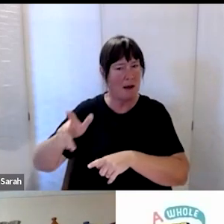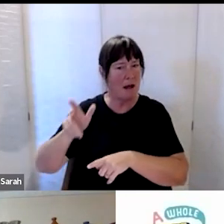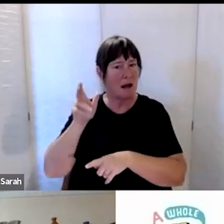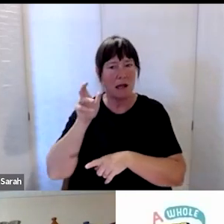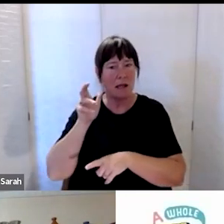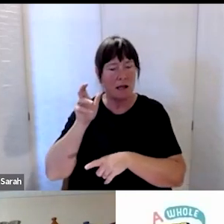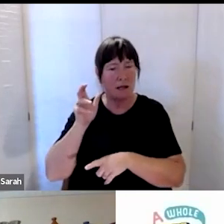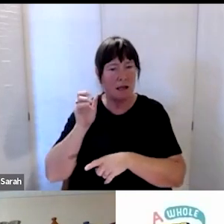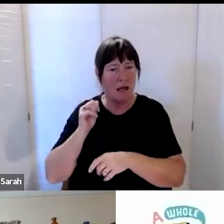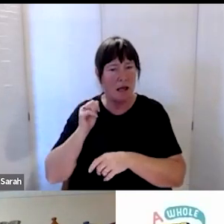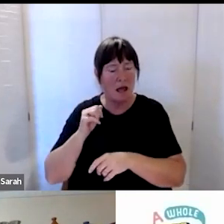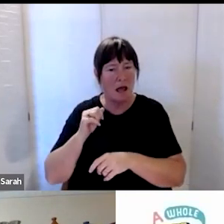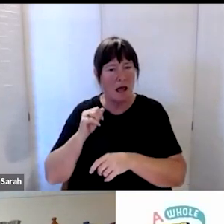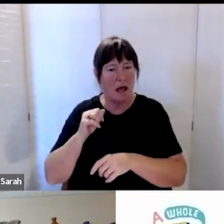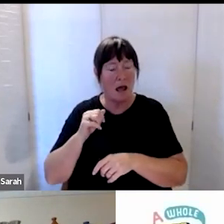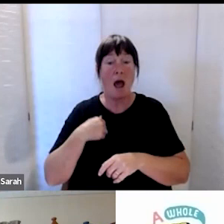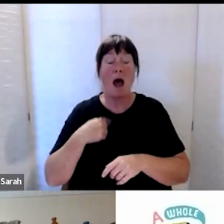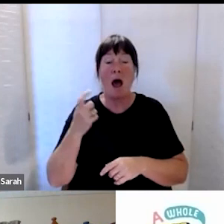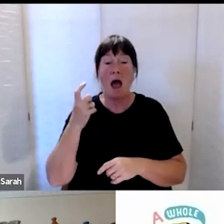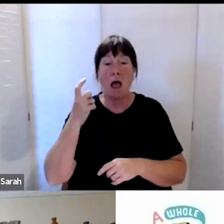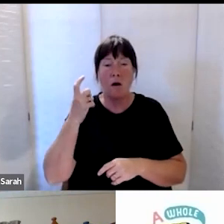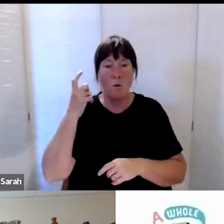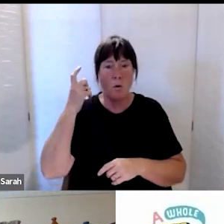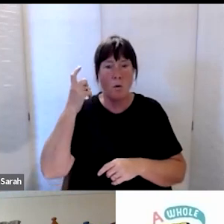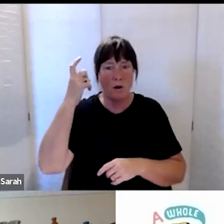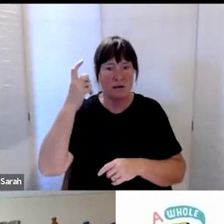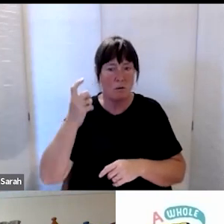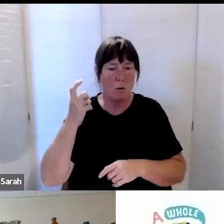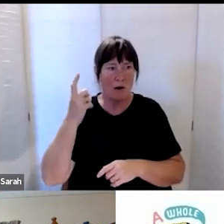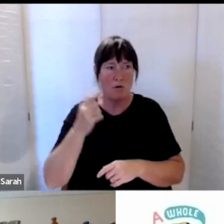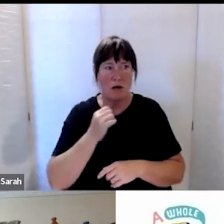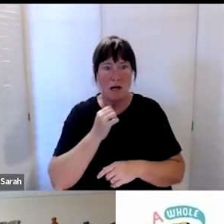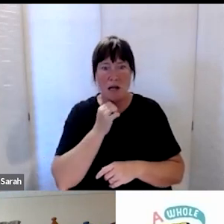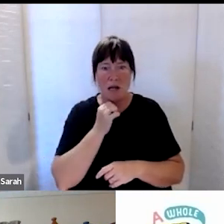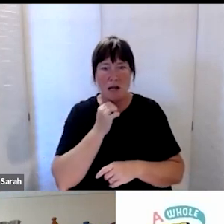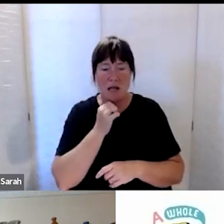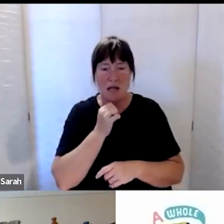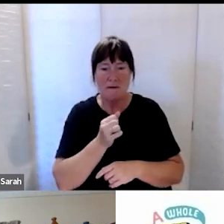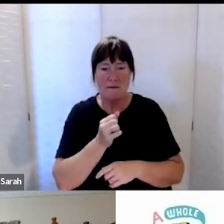I wondered whether there is a way in which better information can be gathered